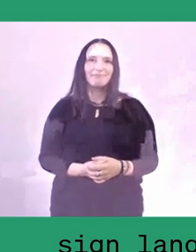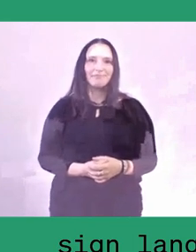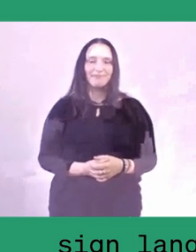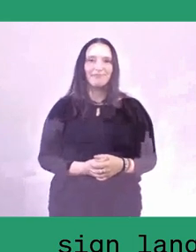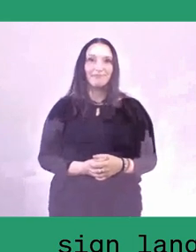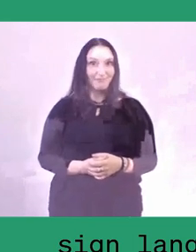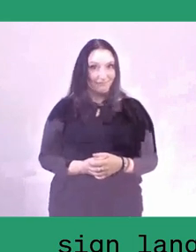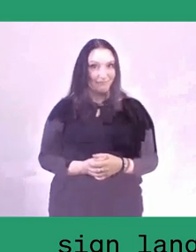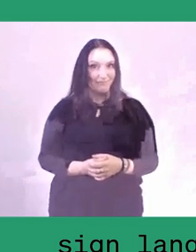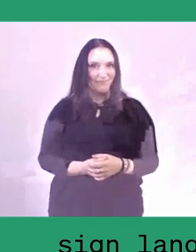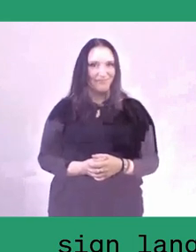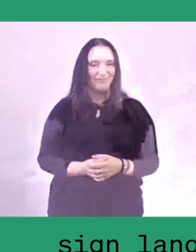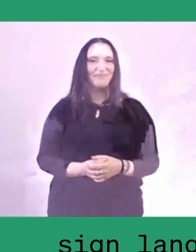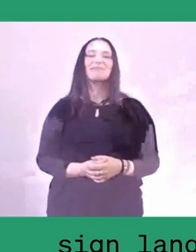Thank you, Armin, thank you, Harry.